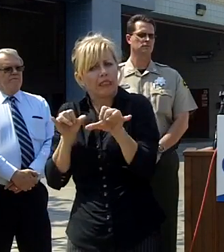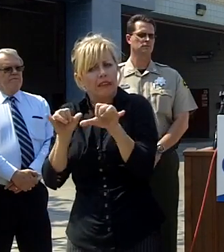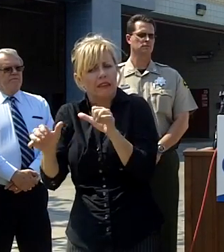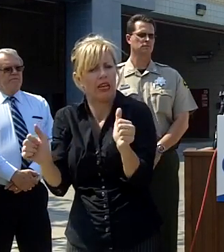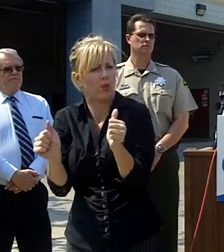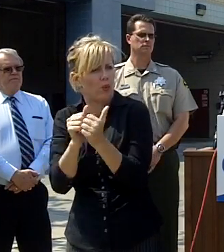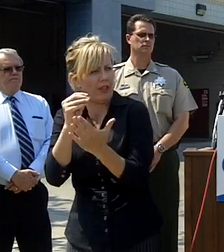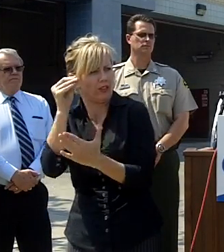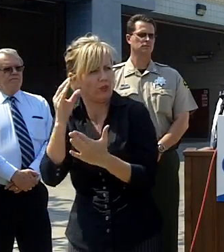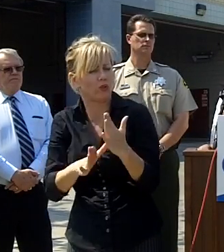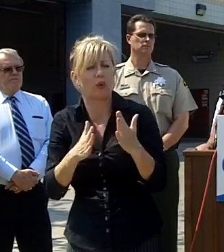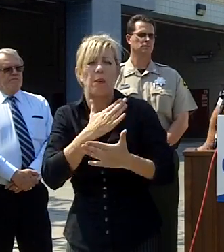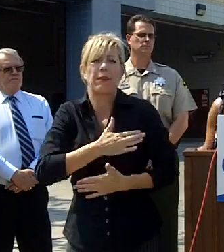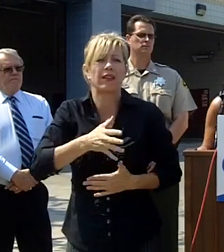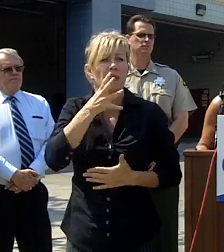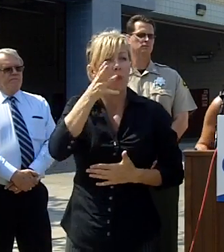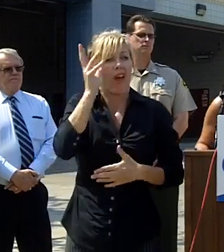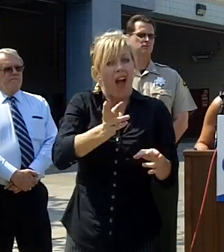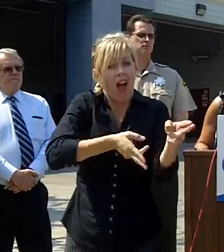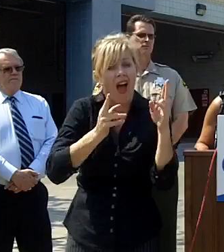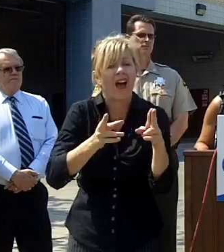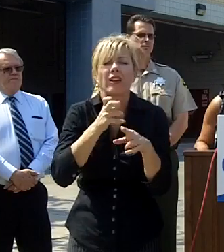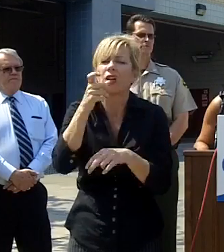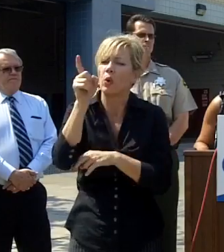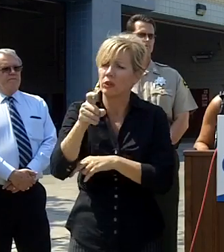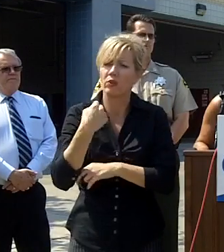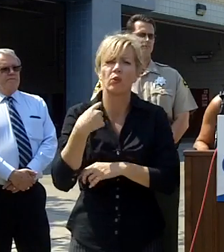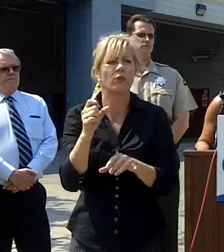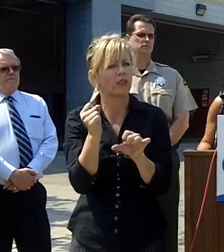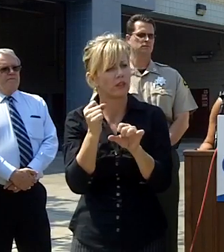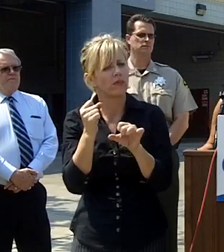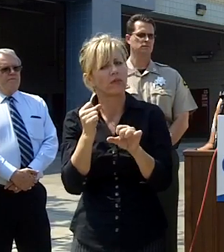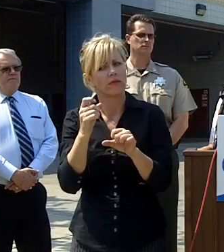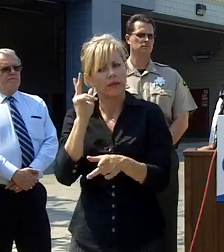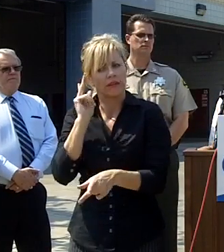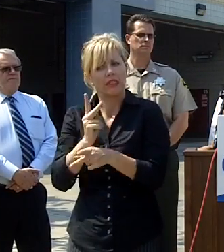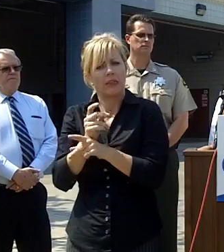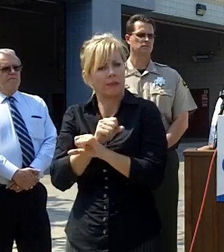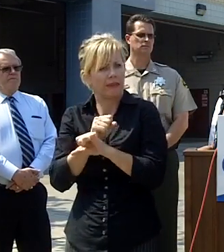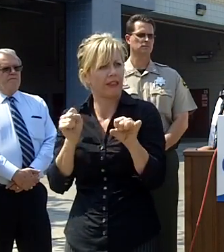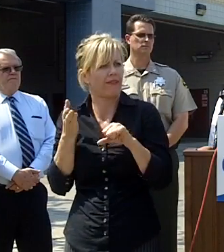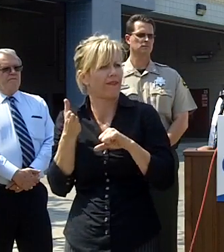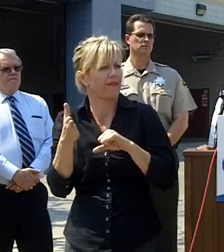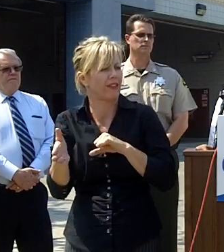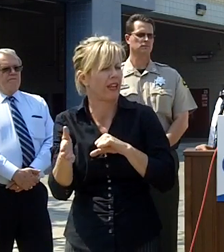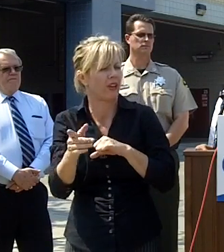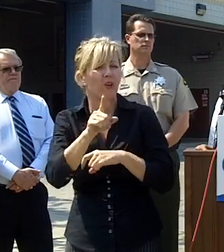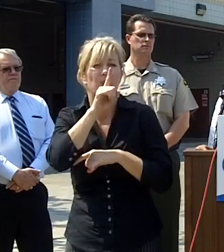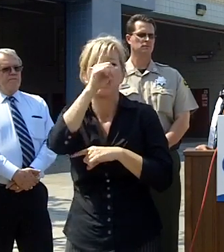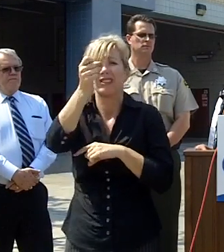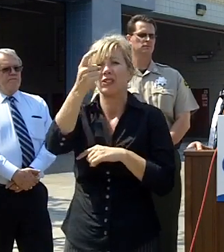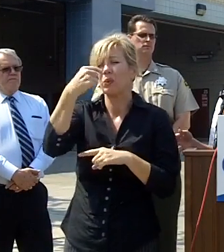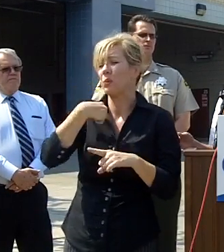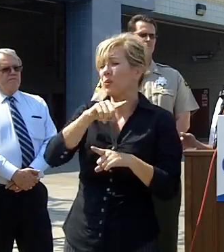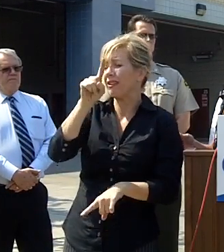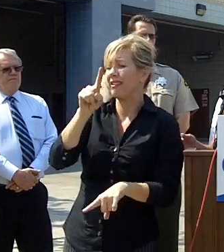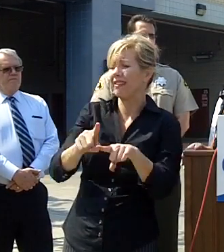to drive safely as you heard chief Davis say it's very difficult to determine the area of